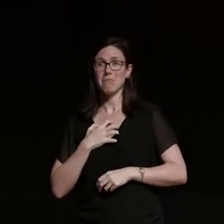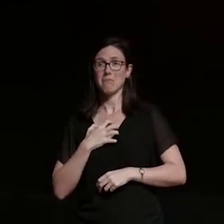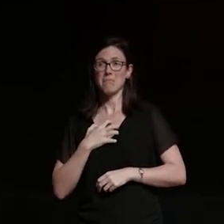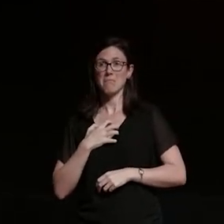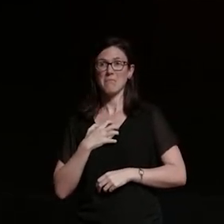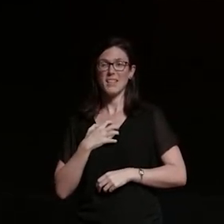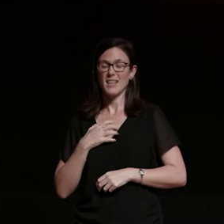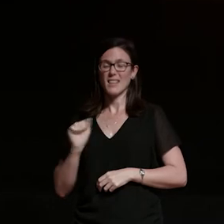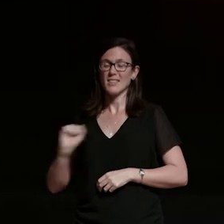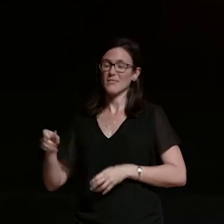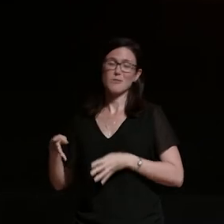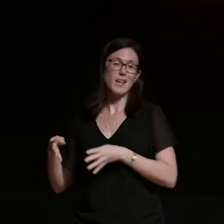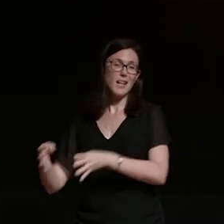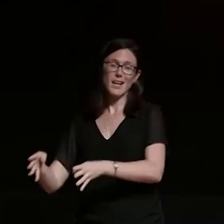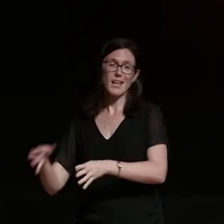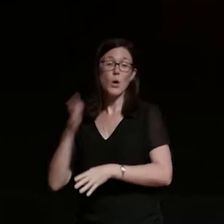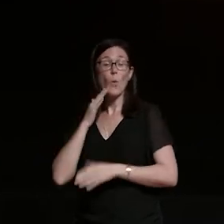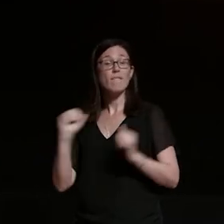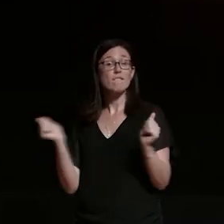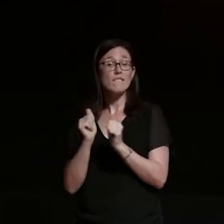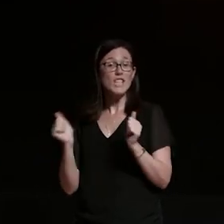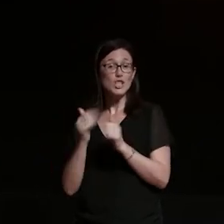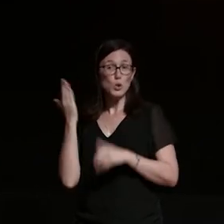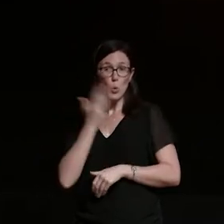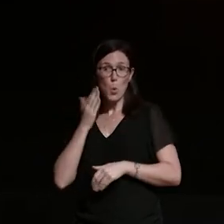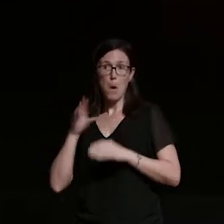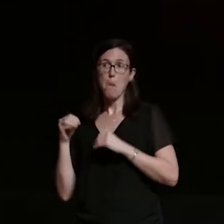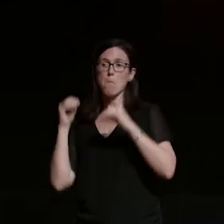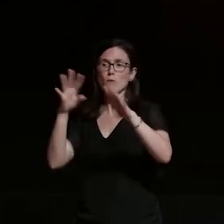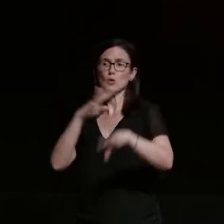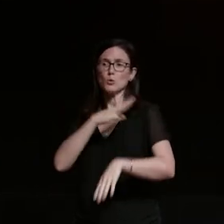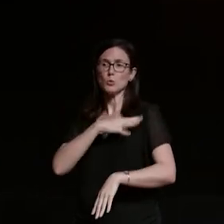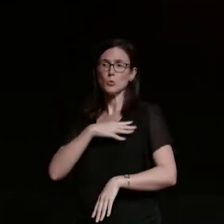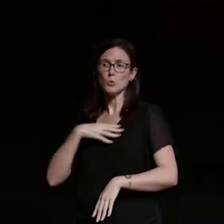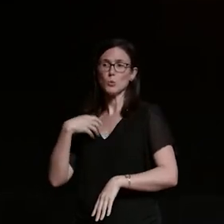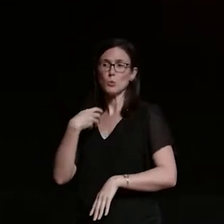i mean years ago after he graduated school he moved to sweden for a school exchange and